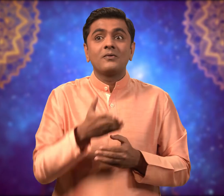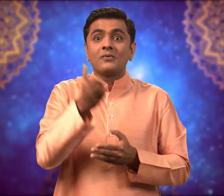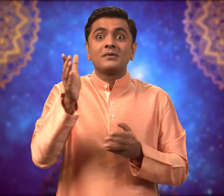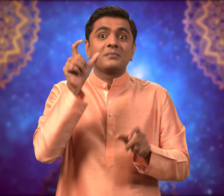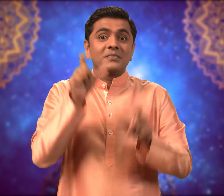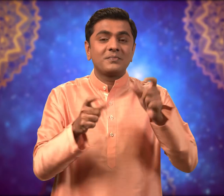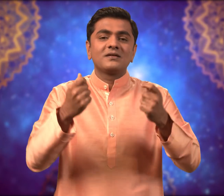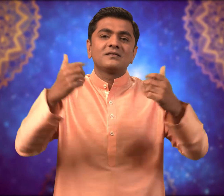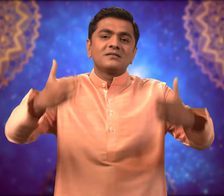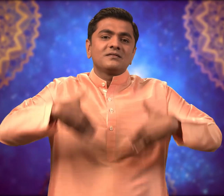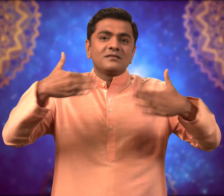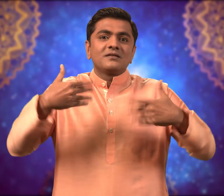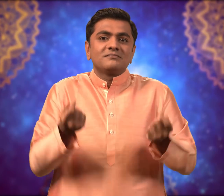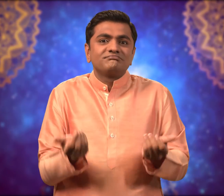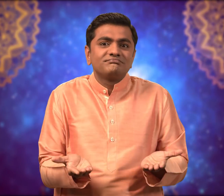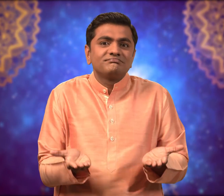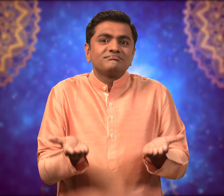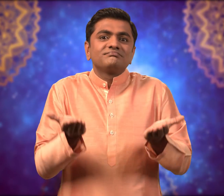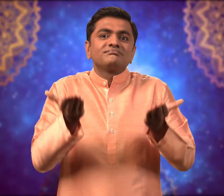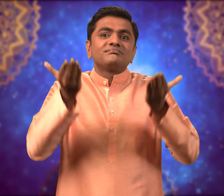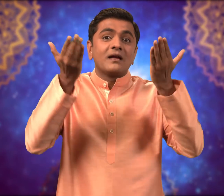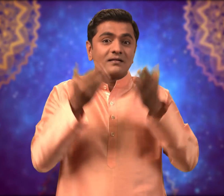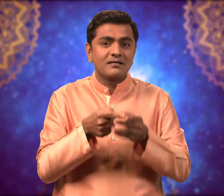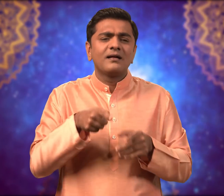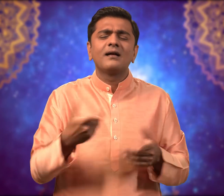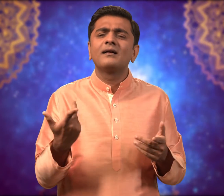People do this because they want to increase their wealth.